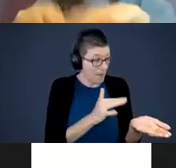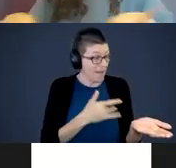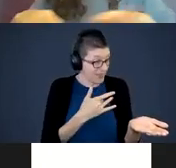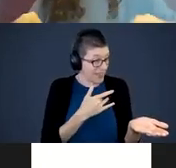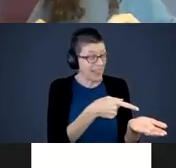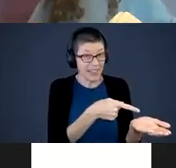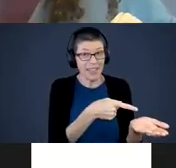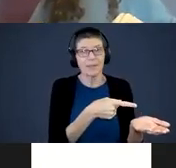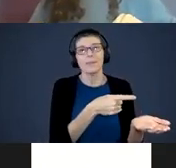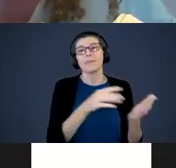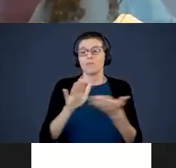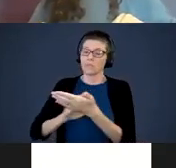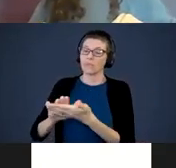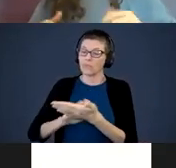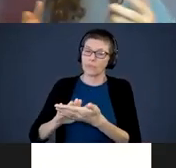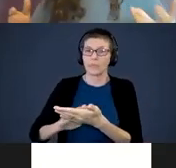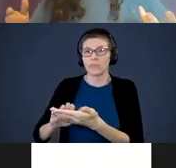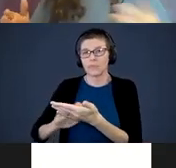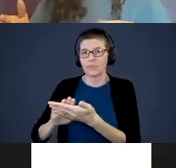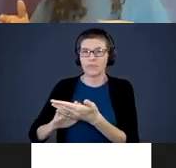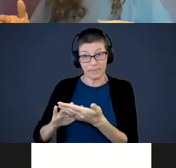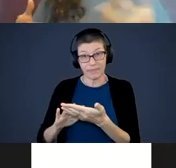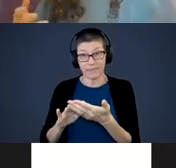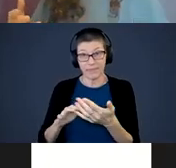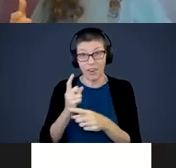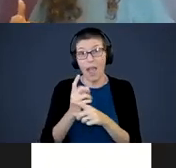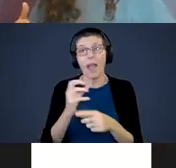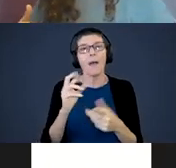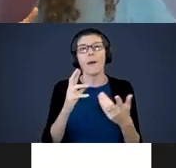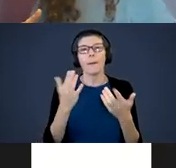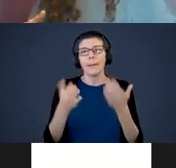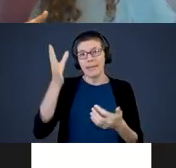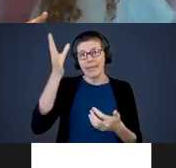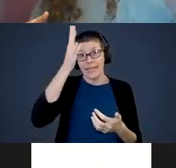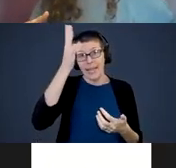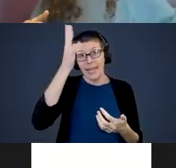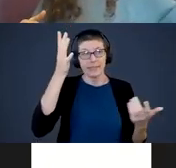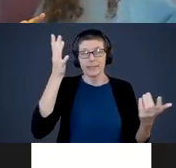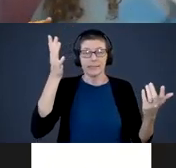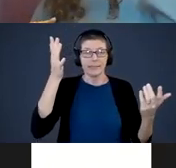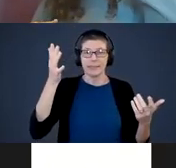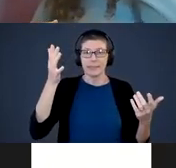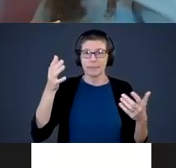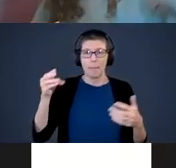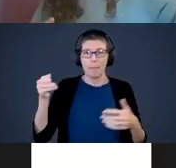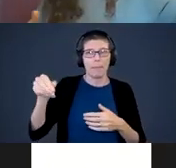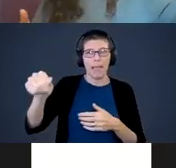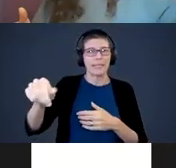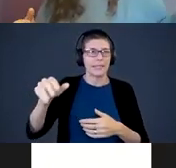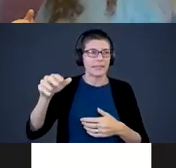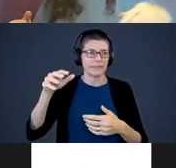Then you go back to washing the dishes. Maybe dad is planting flowers in the flower garden.